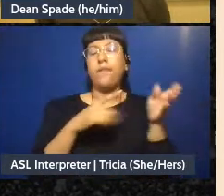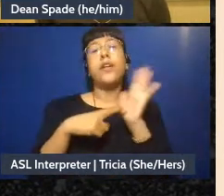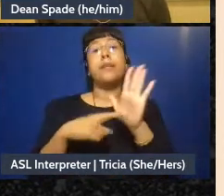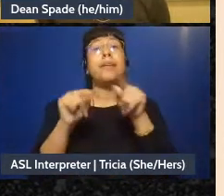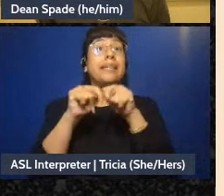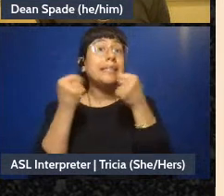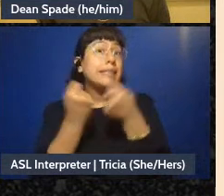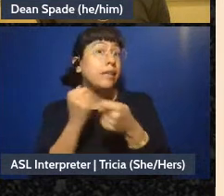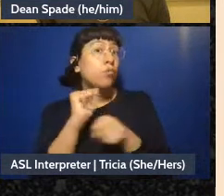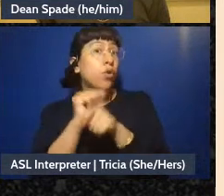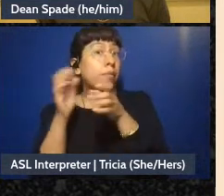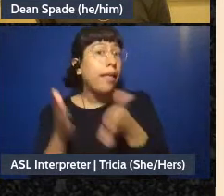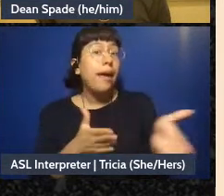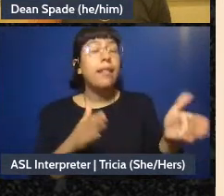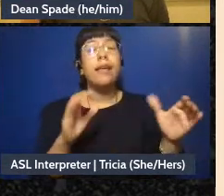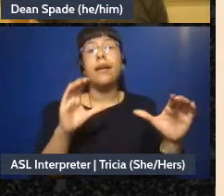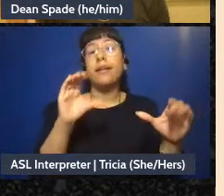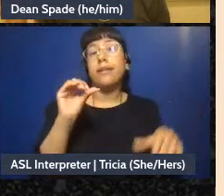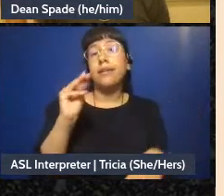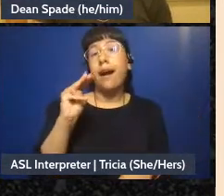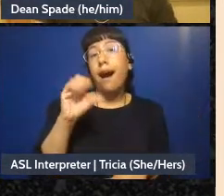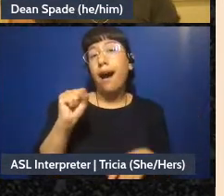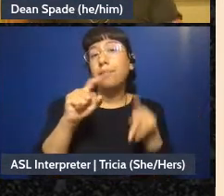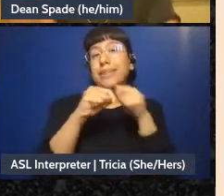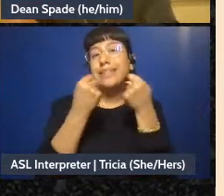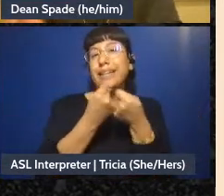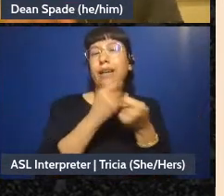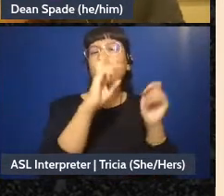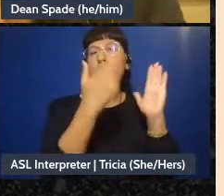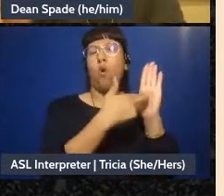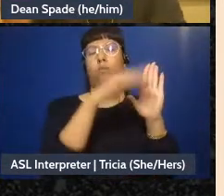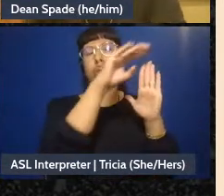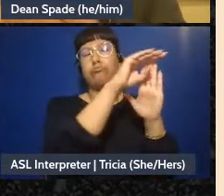like, the coms team does these things, you know. It could be annual, or it could be